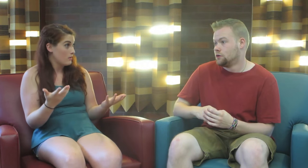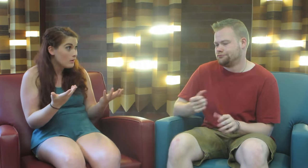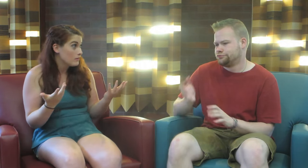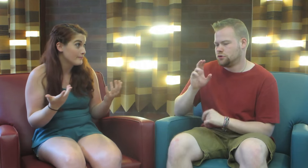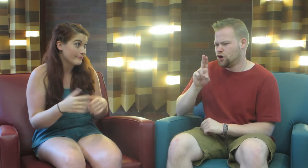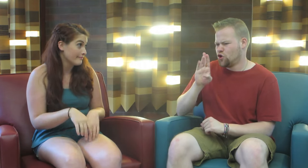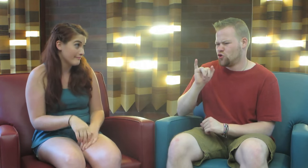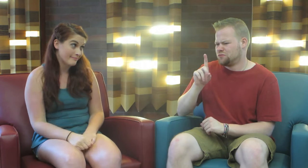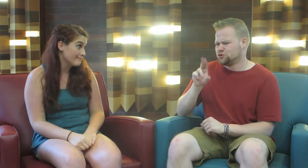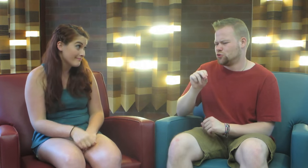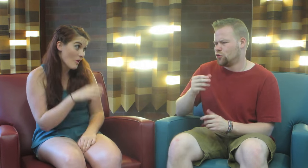R: They’re gone. The Ubi-Duo.